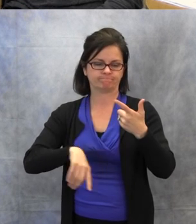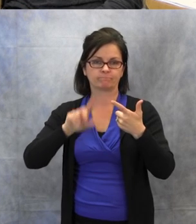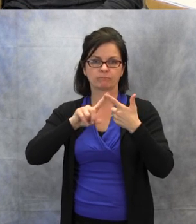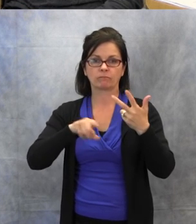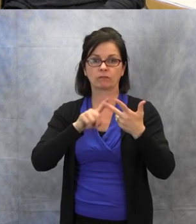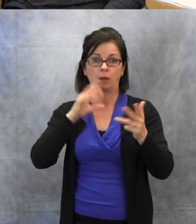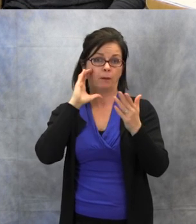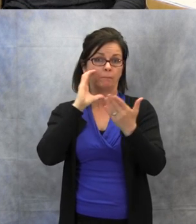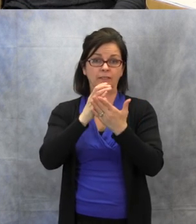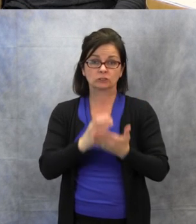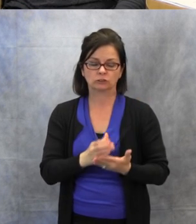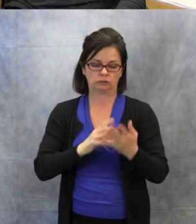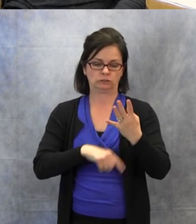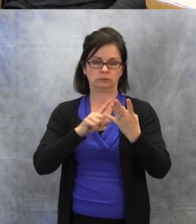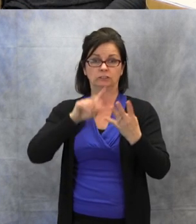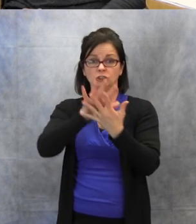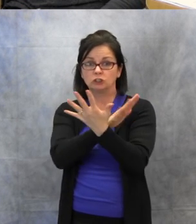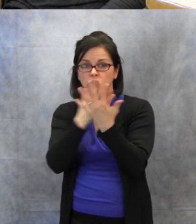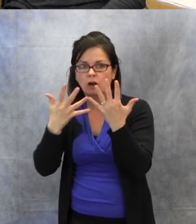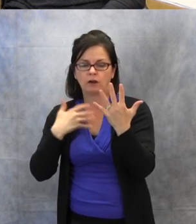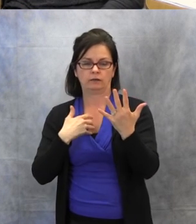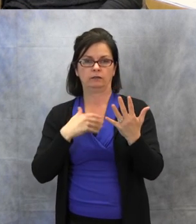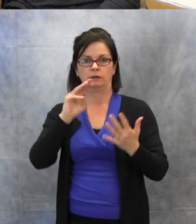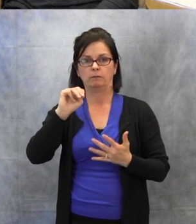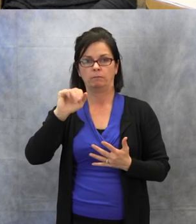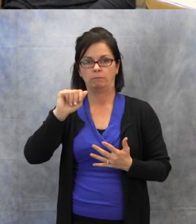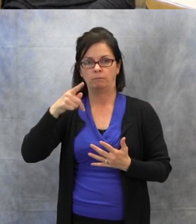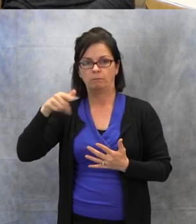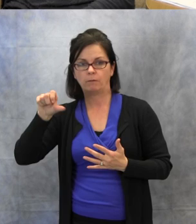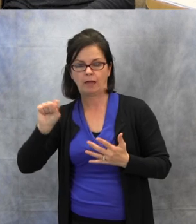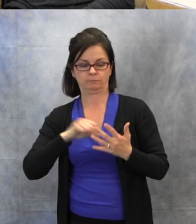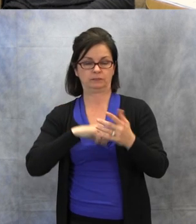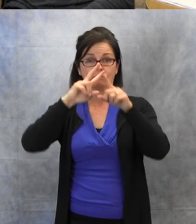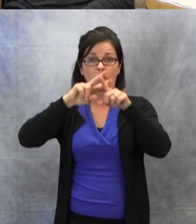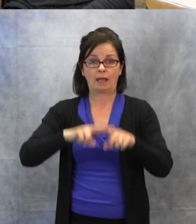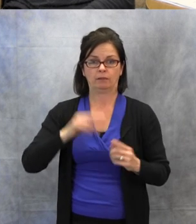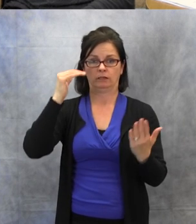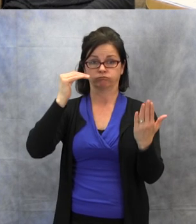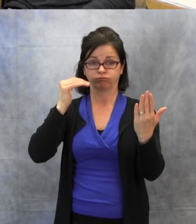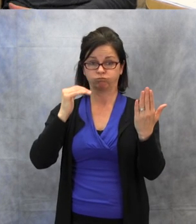charts, maps, vocabulary lists, overheads,